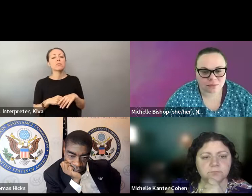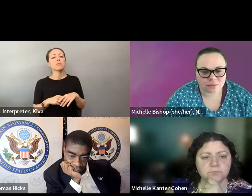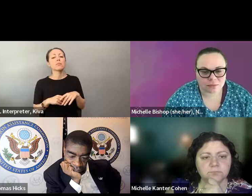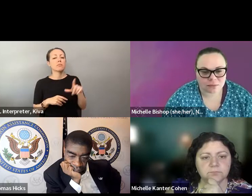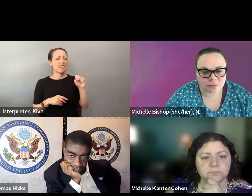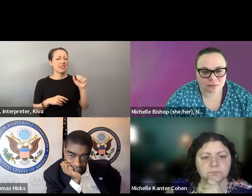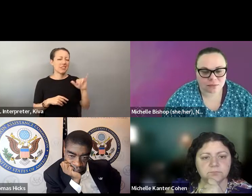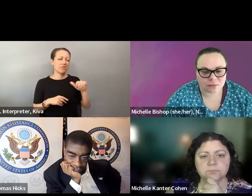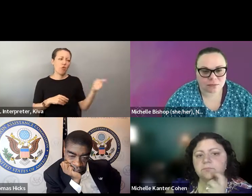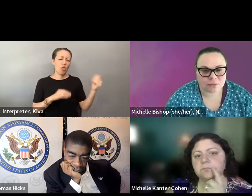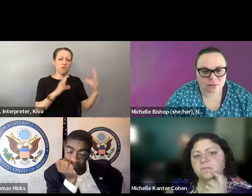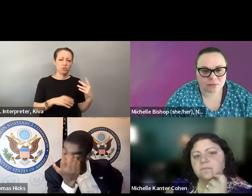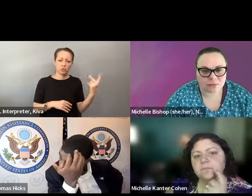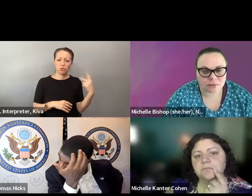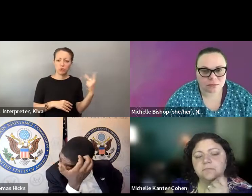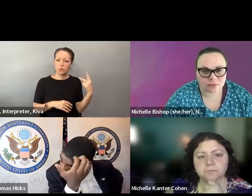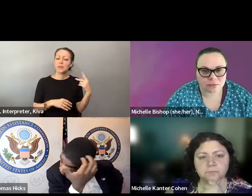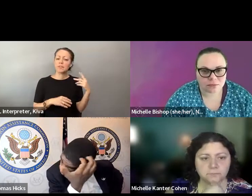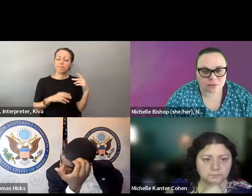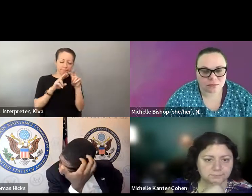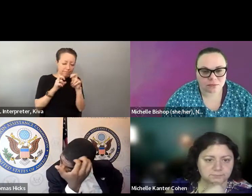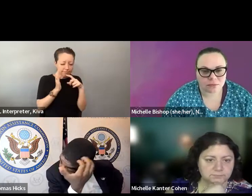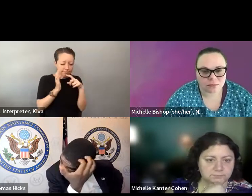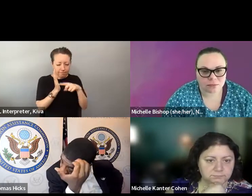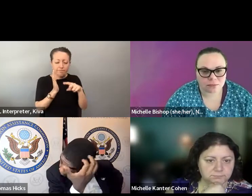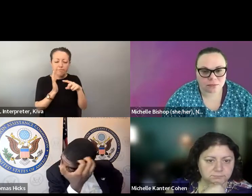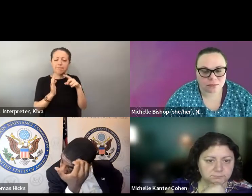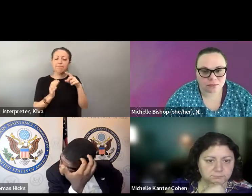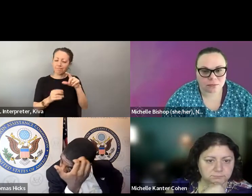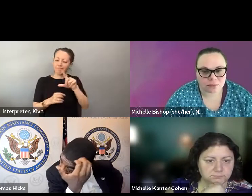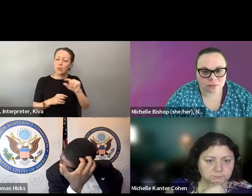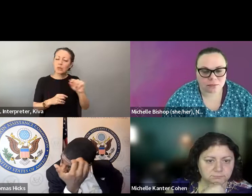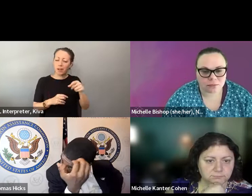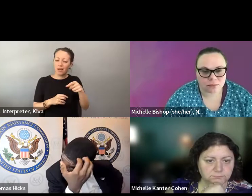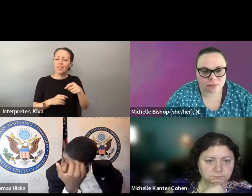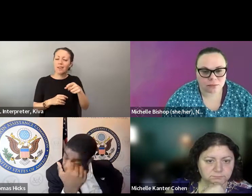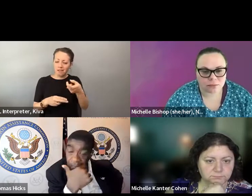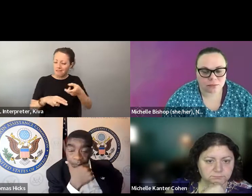right. I I if I could make just a the general point here, I think these the comments and points people that made are really an interesting I'll I'll make more of it a quick, general point which is that lisa and I have done some you know, study of that increased. I have done some study of that increased turnout in 2020.